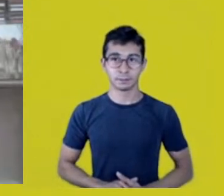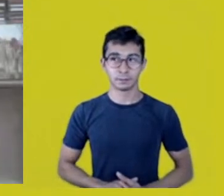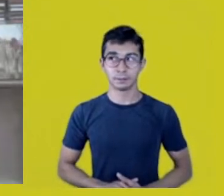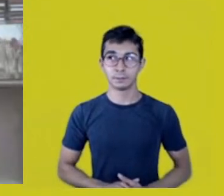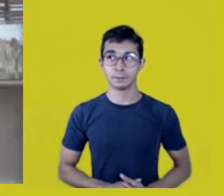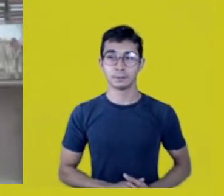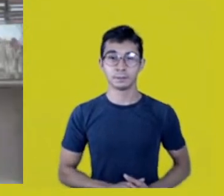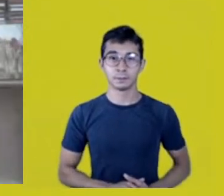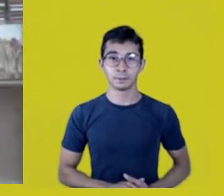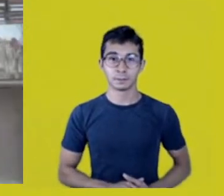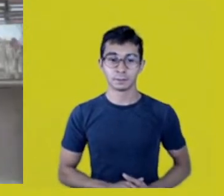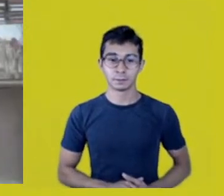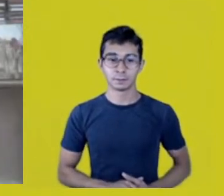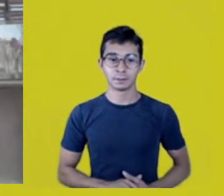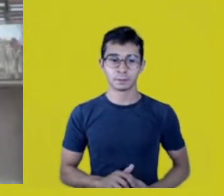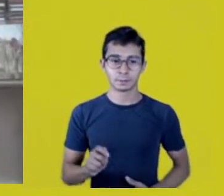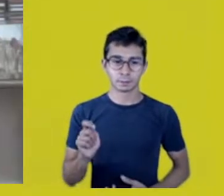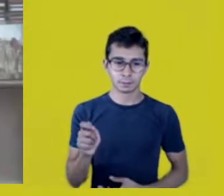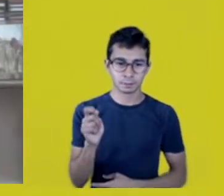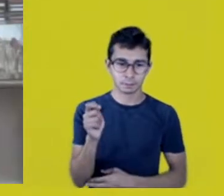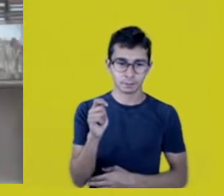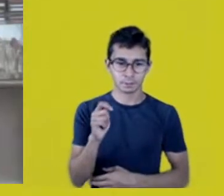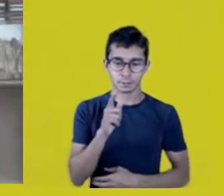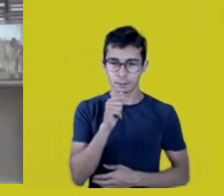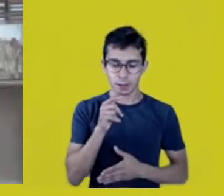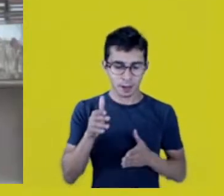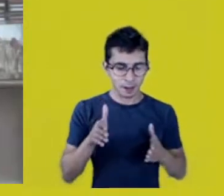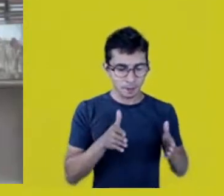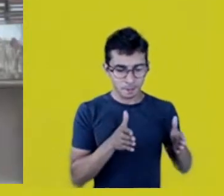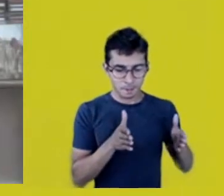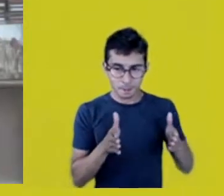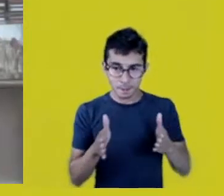It was sailing on the Madeira